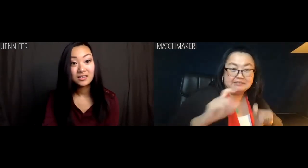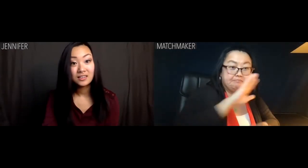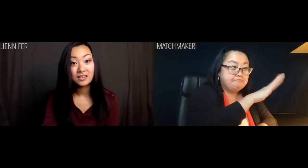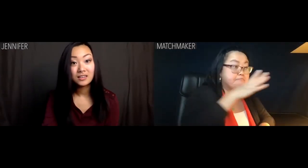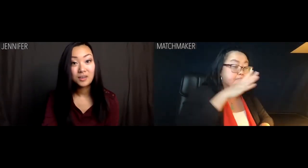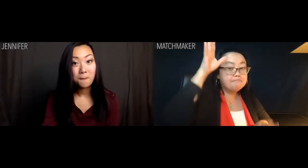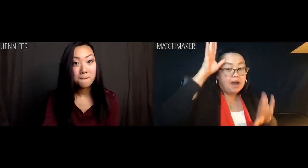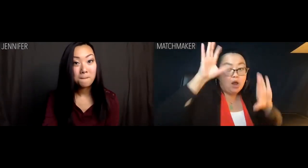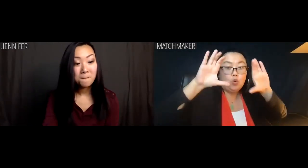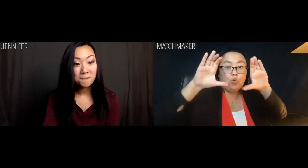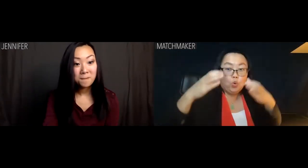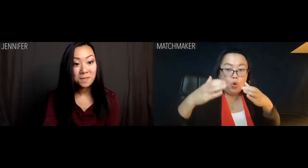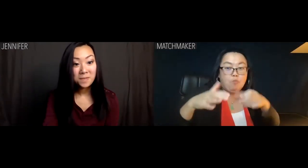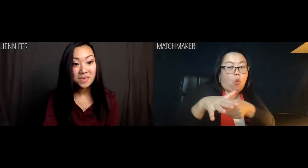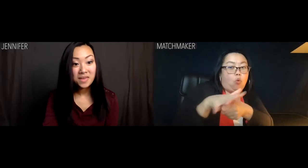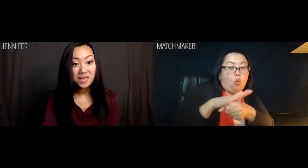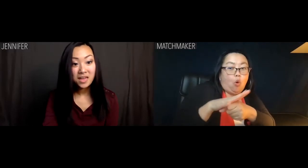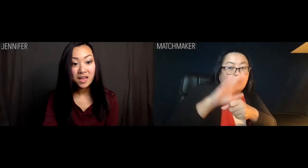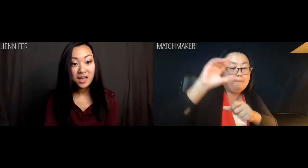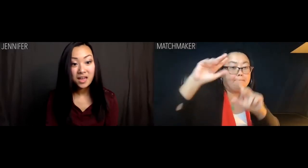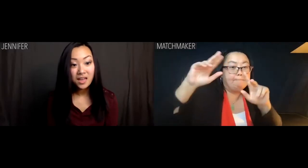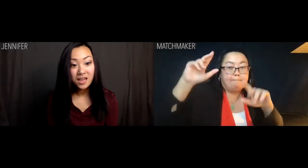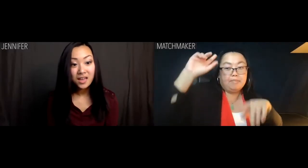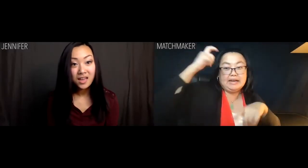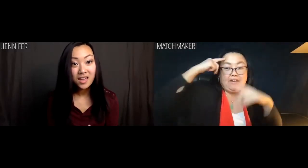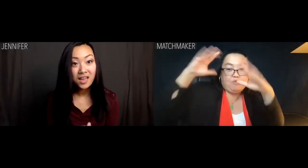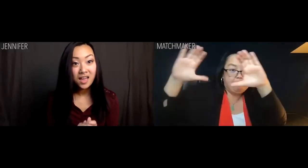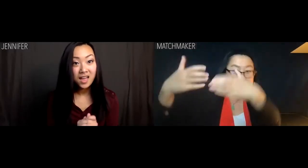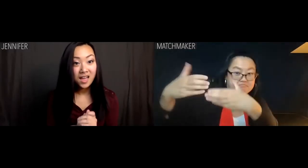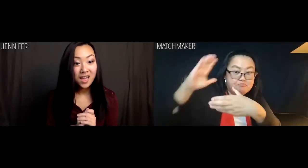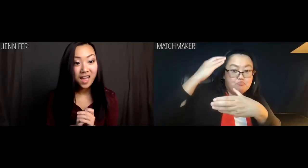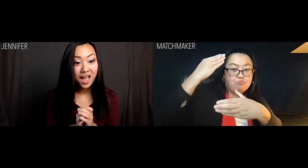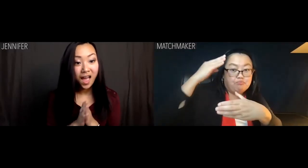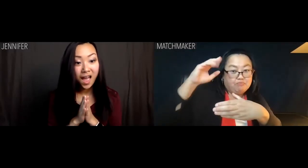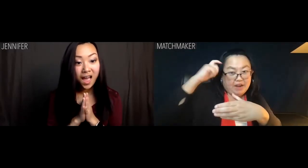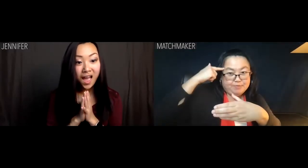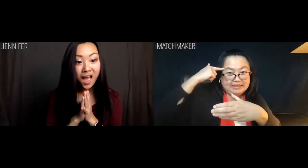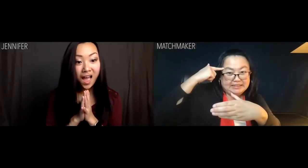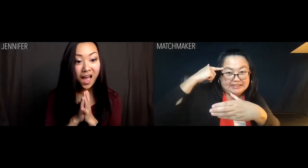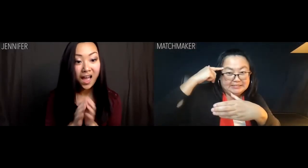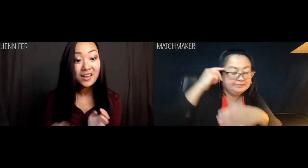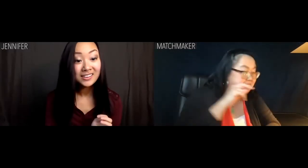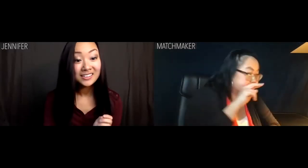Parents are local-level Party bureaucrats,